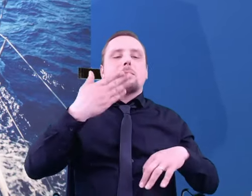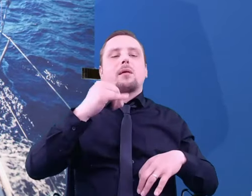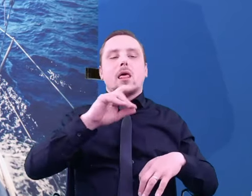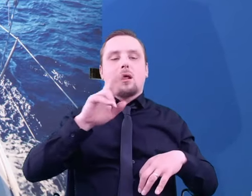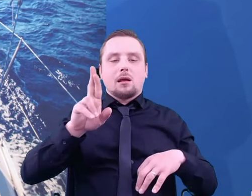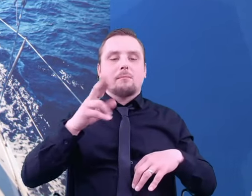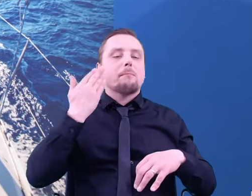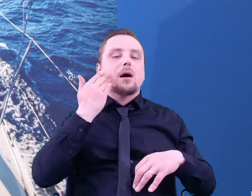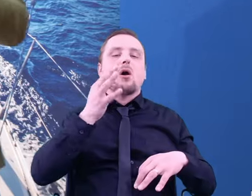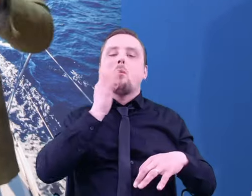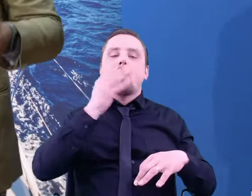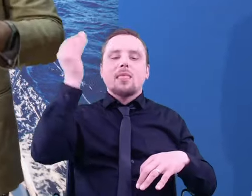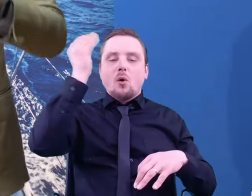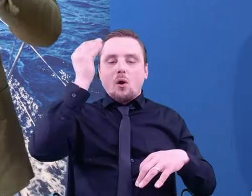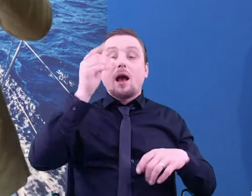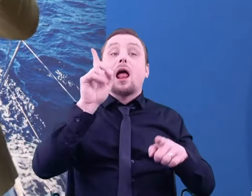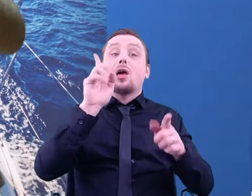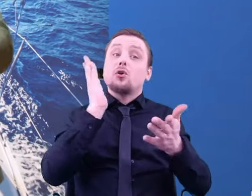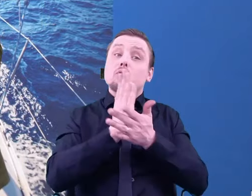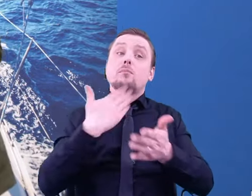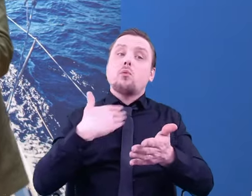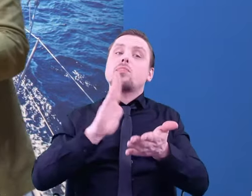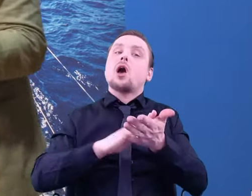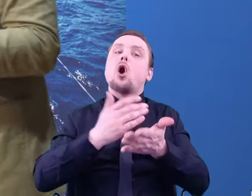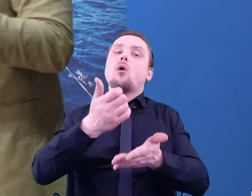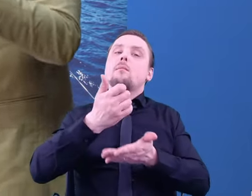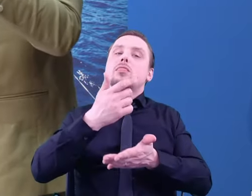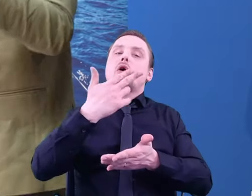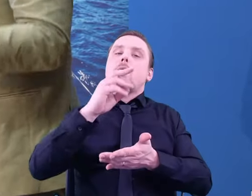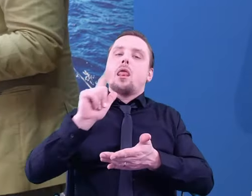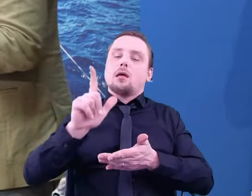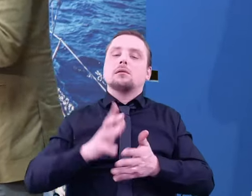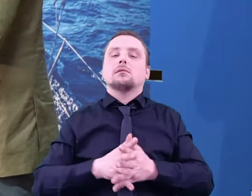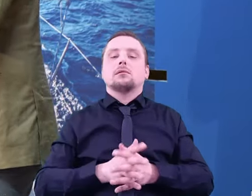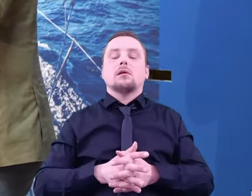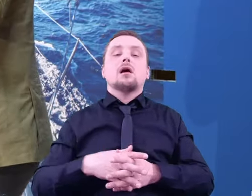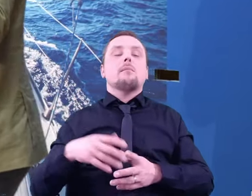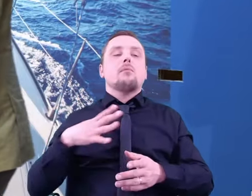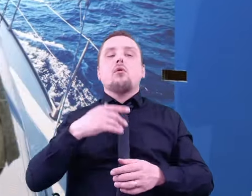conducted an experiment in which they put water, methane, hydrogen, and ammonium into a closed system,